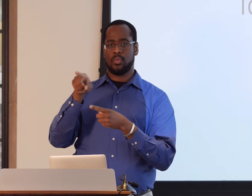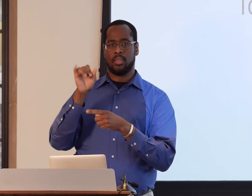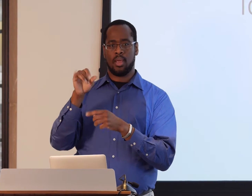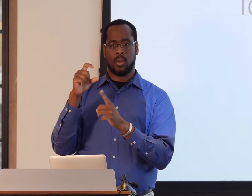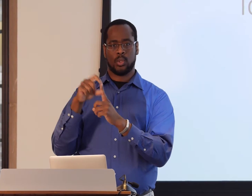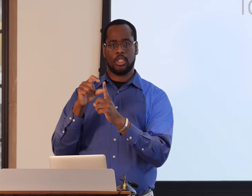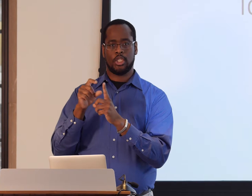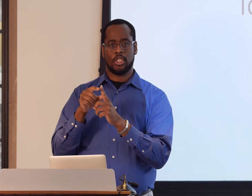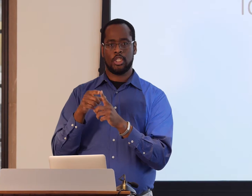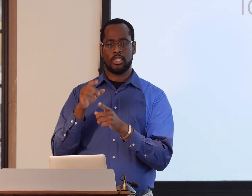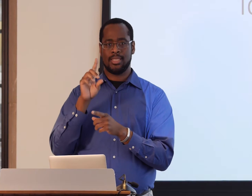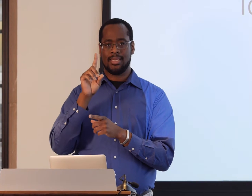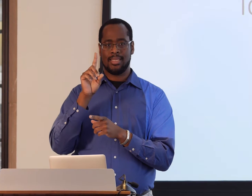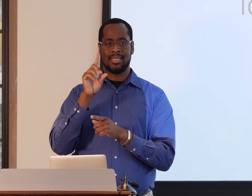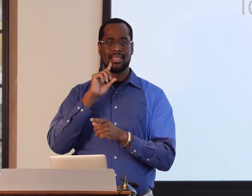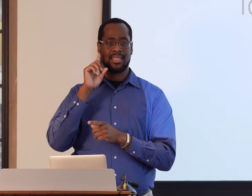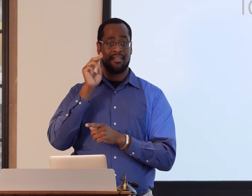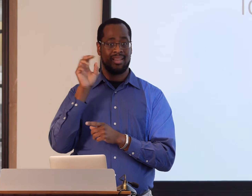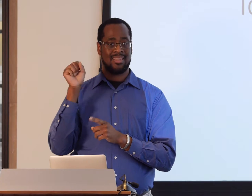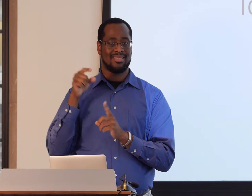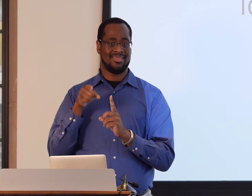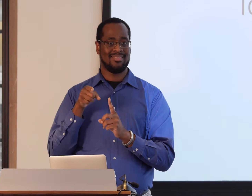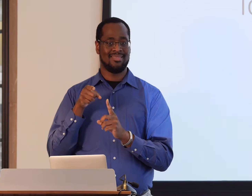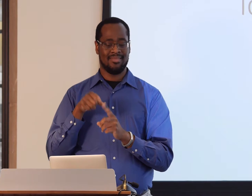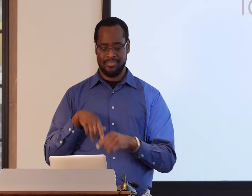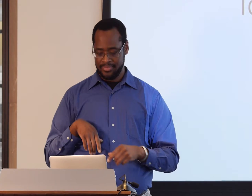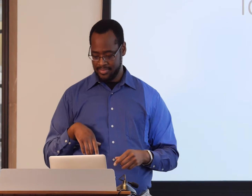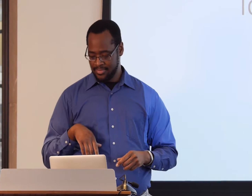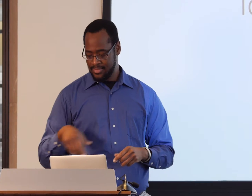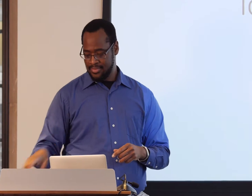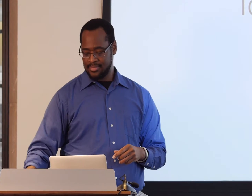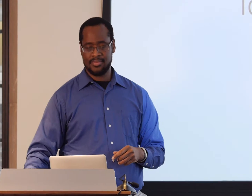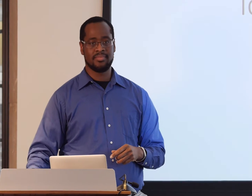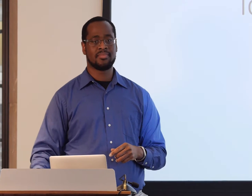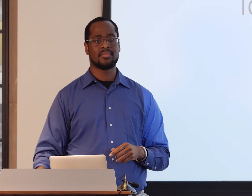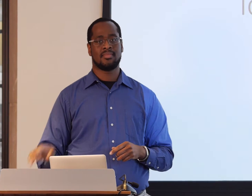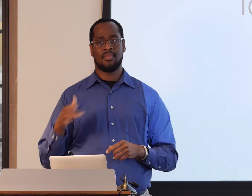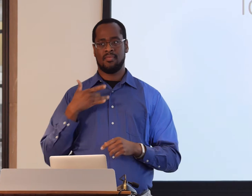and that was kind of response to the capital D Deaf identity.